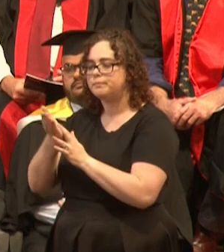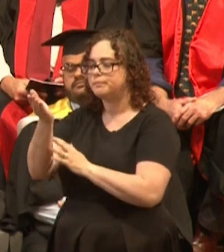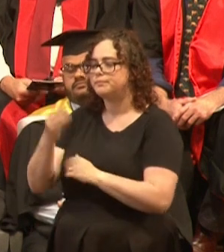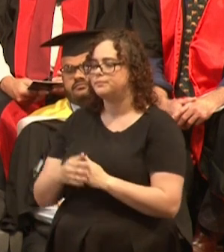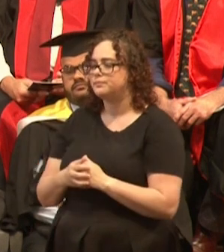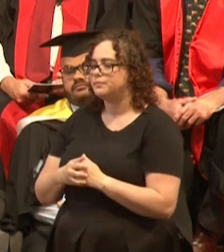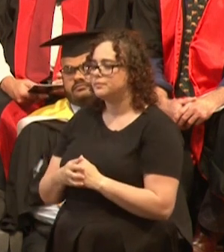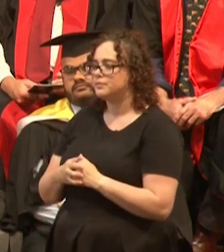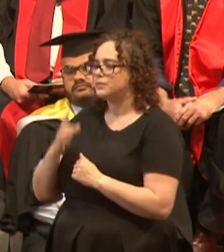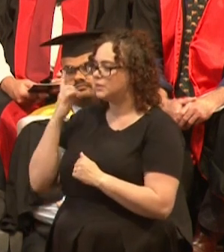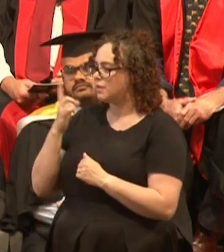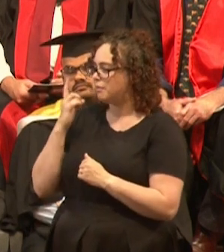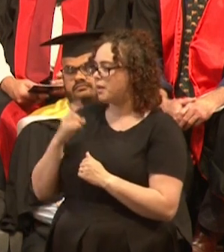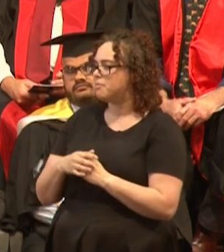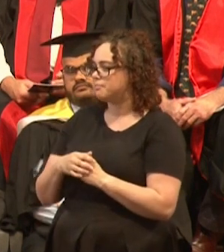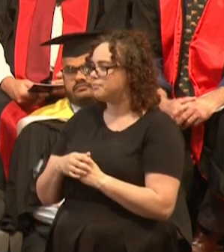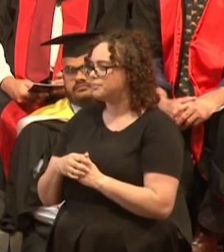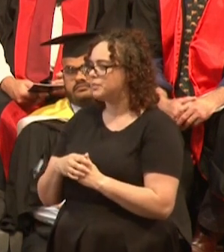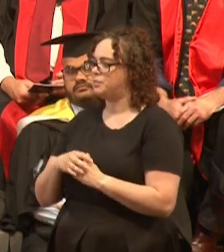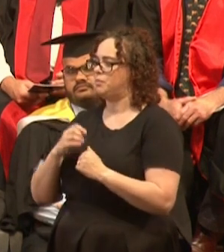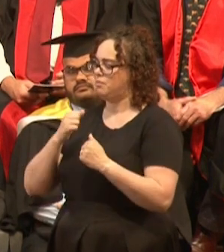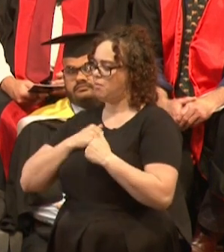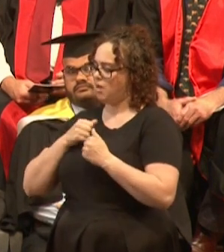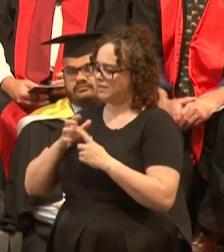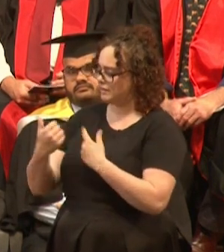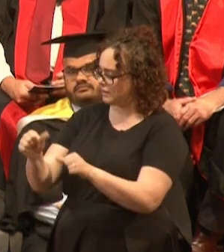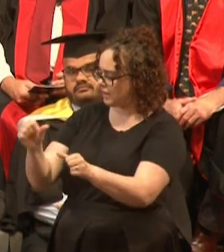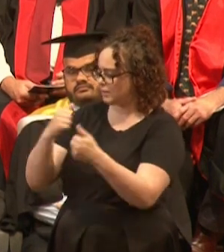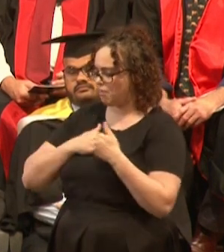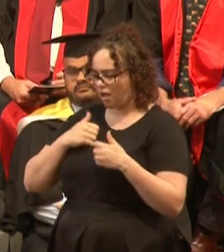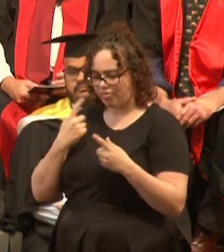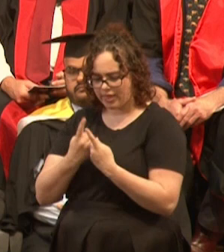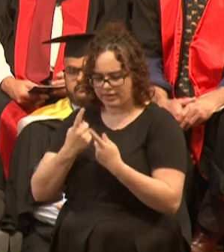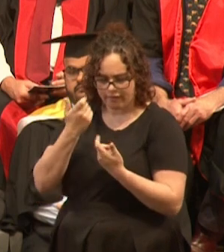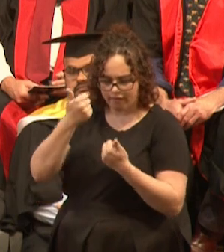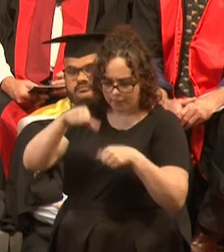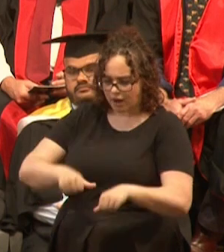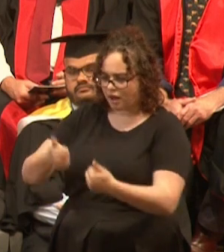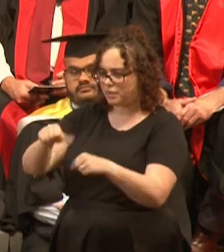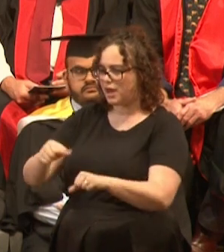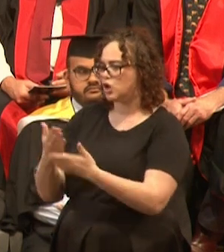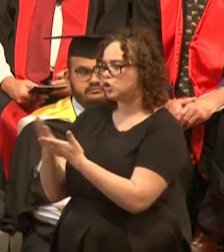take a moment to share the stoke with those around you. These precious moments can be few and very far between.